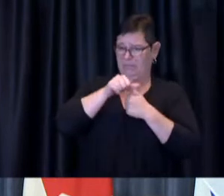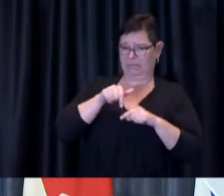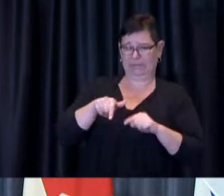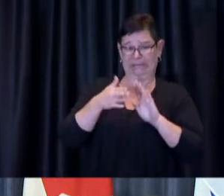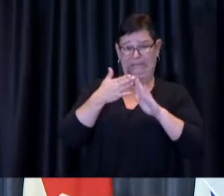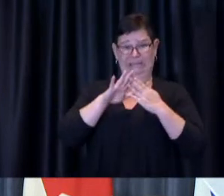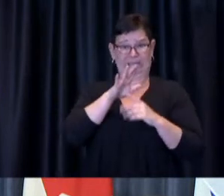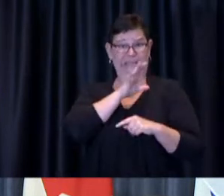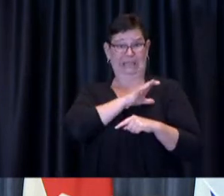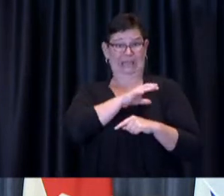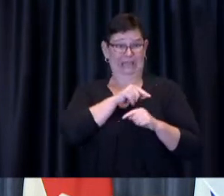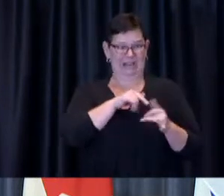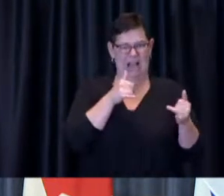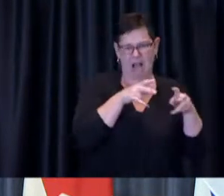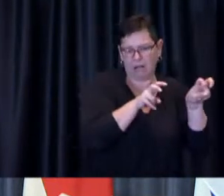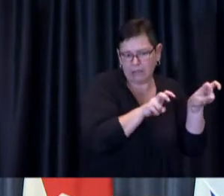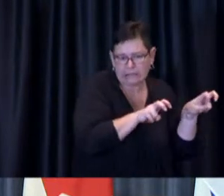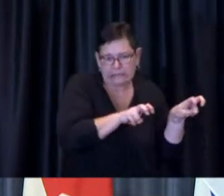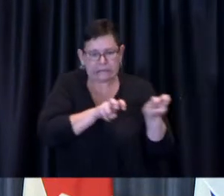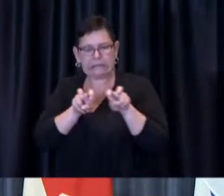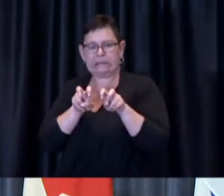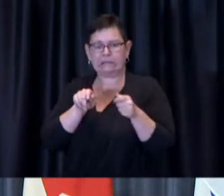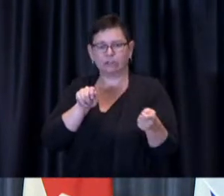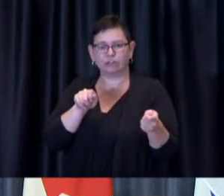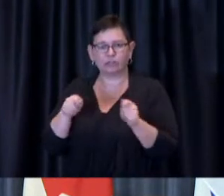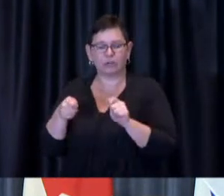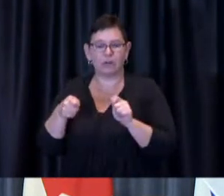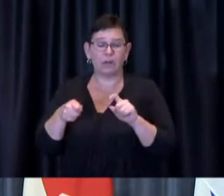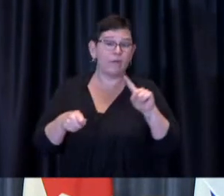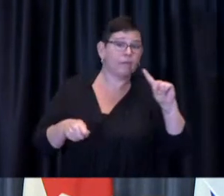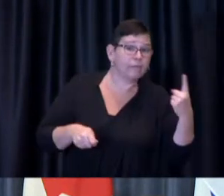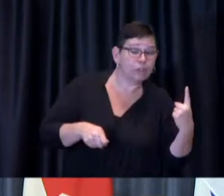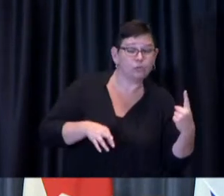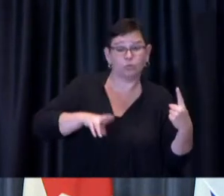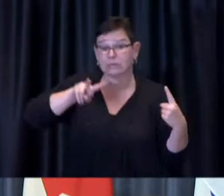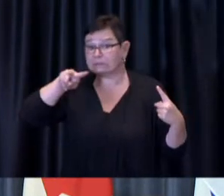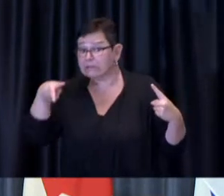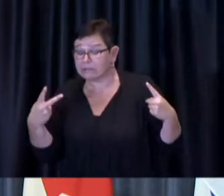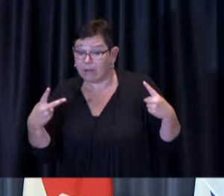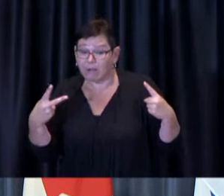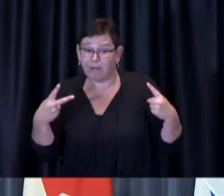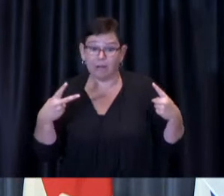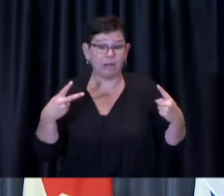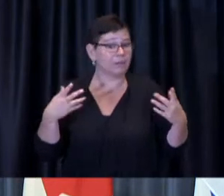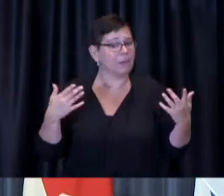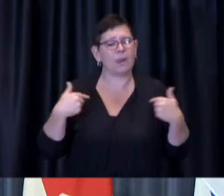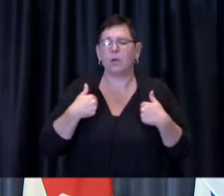is that if you want a first or a second dose we will be delivering them.